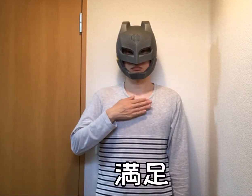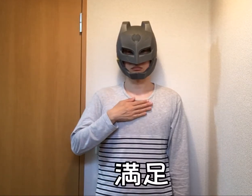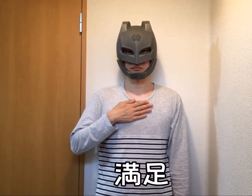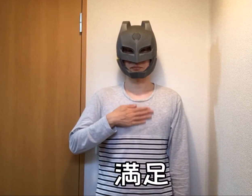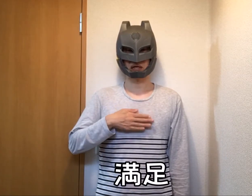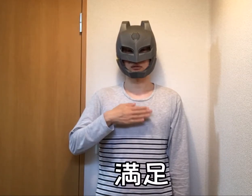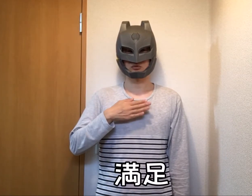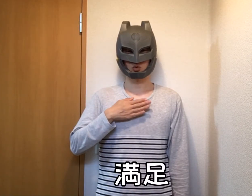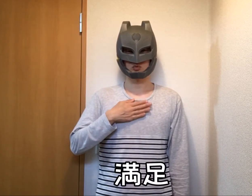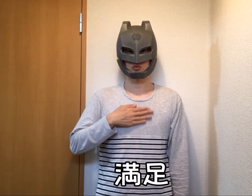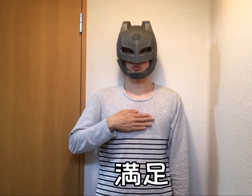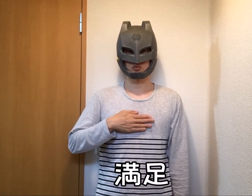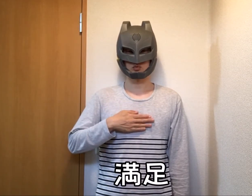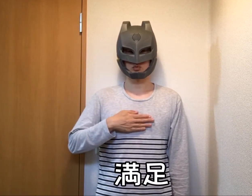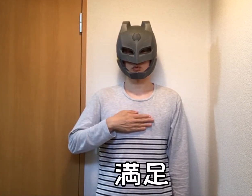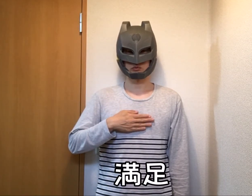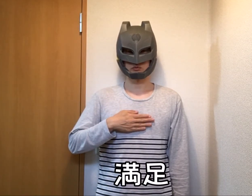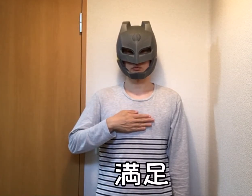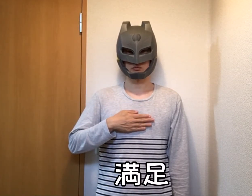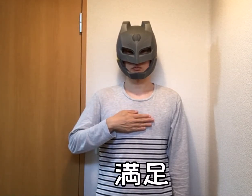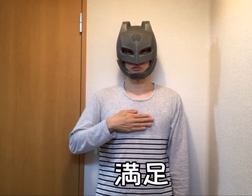Enough